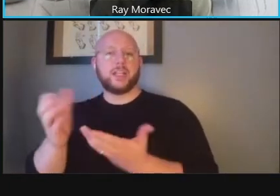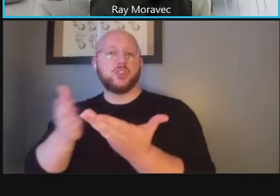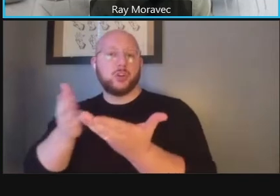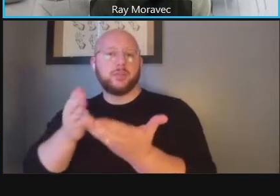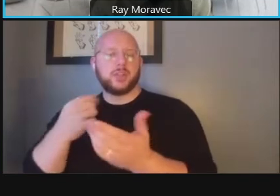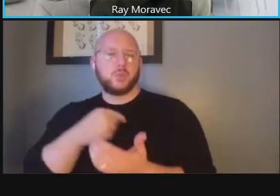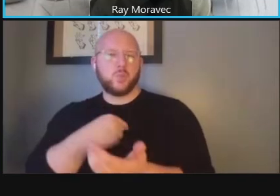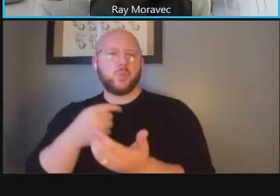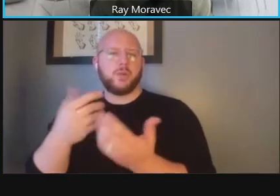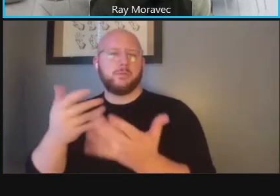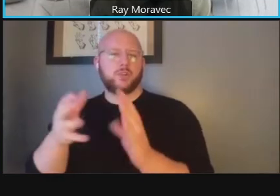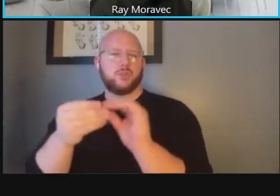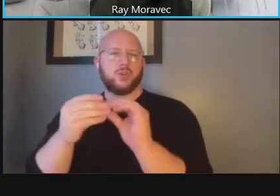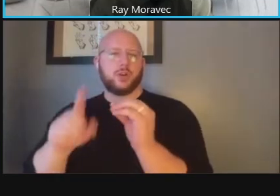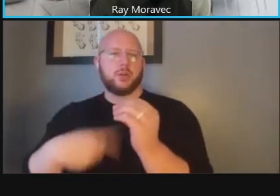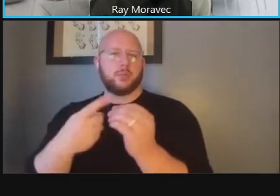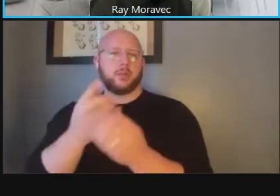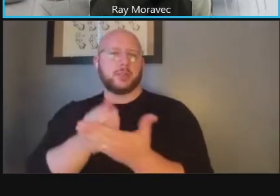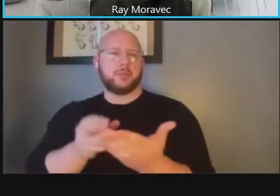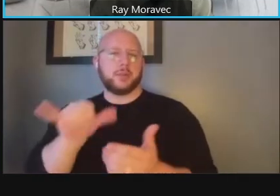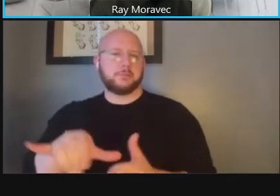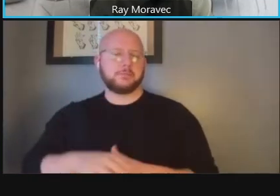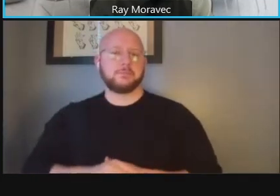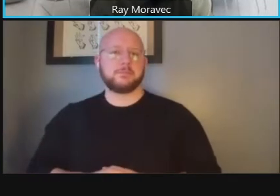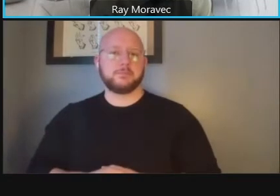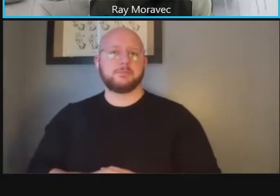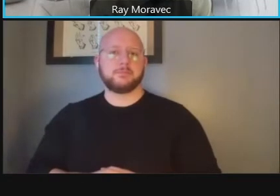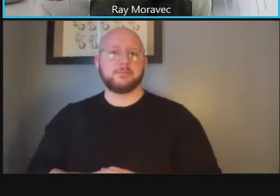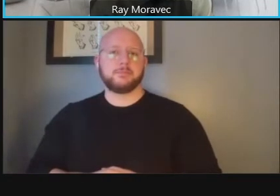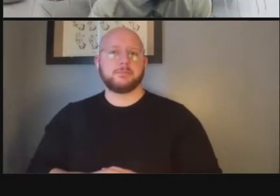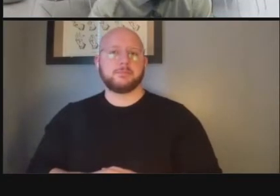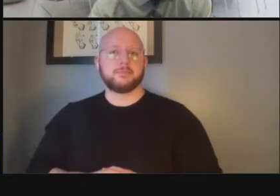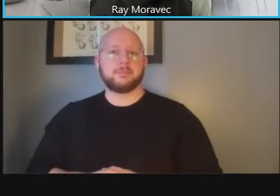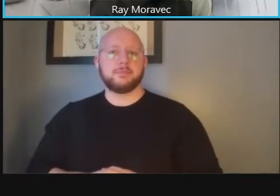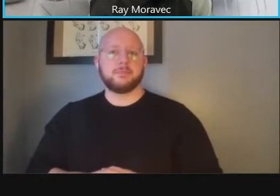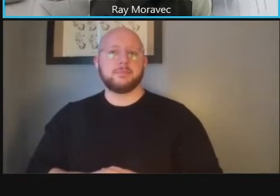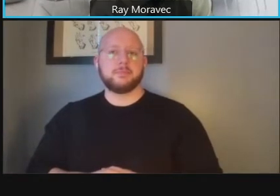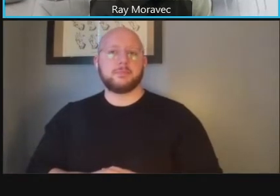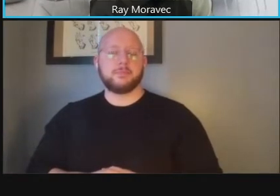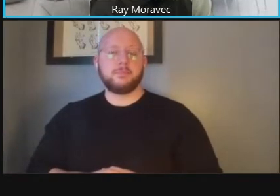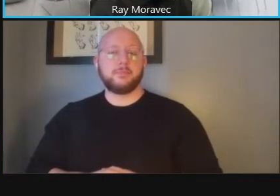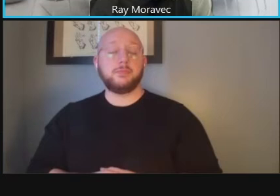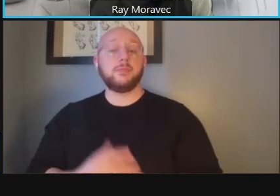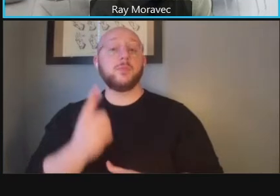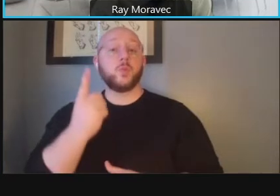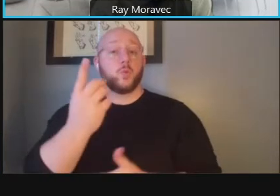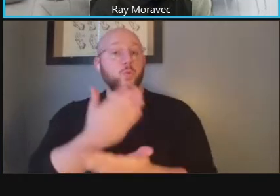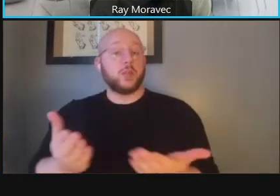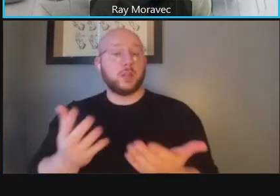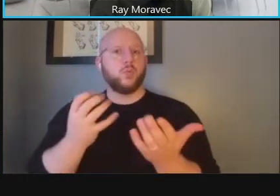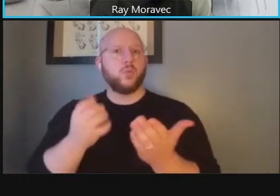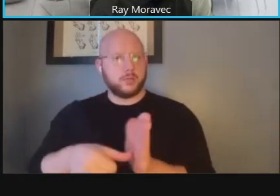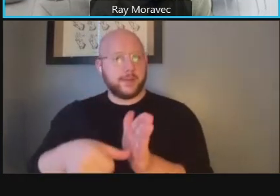to go to the next slide um one of the things we wanted to highlight here was